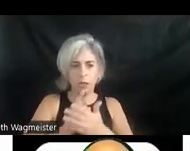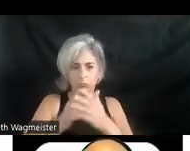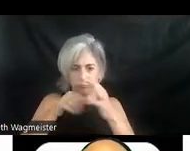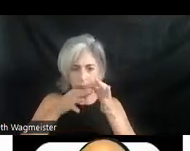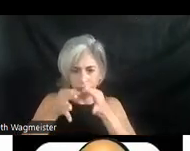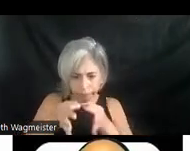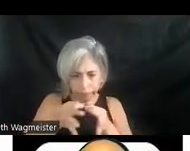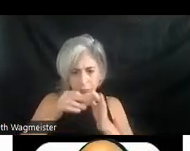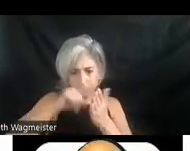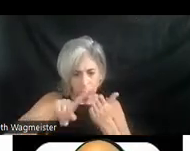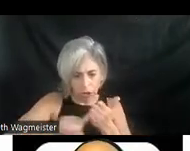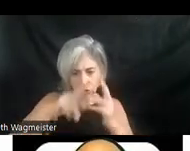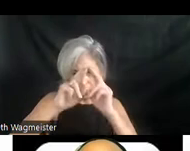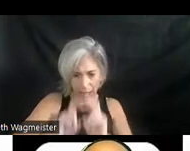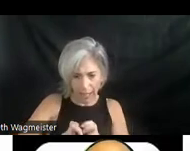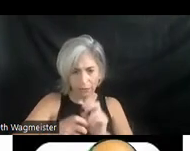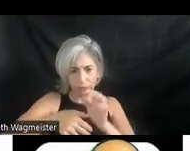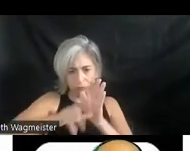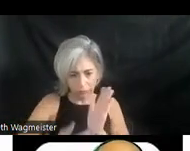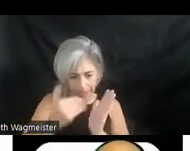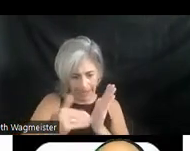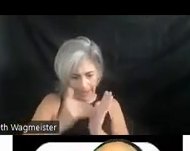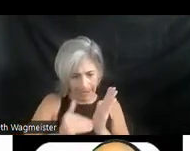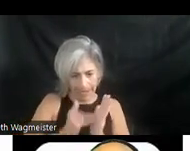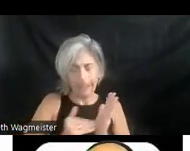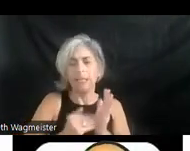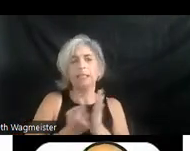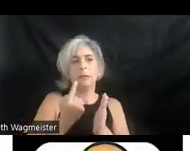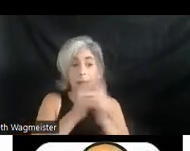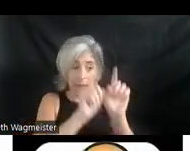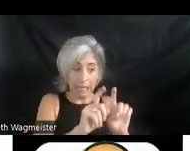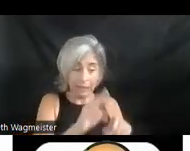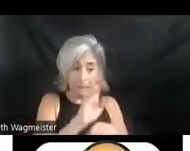and analysis, go over it and over it. Then sometimes it's tested by people who are blind